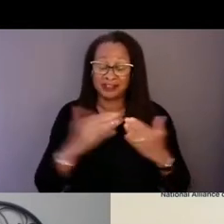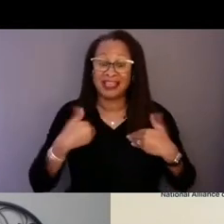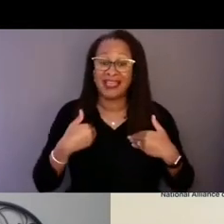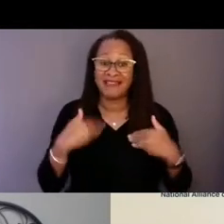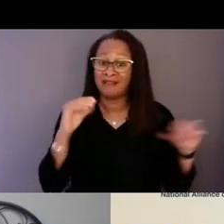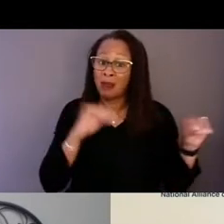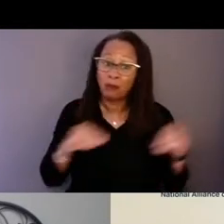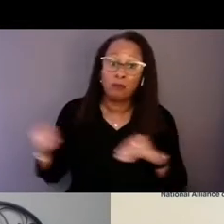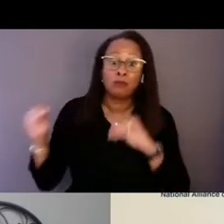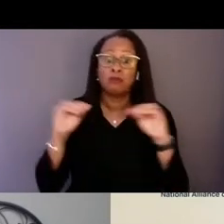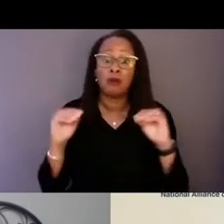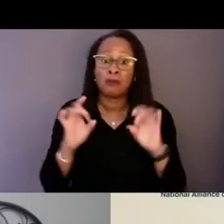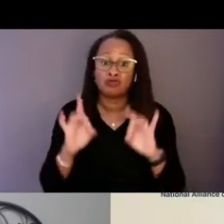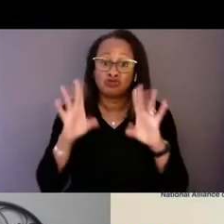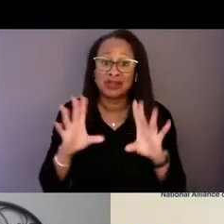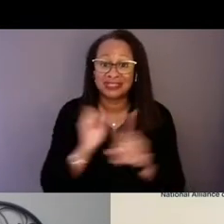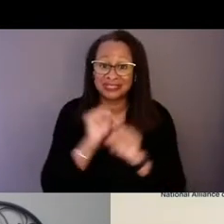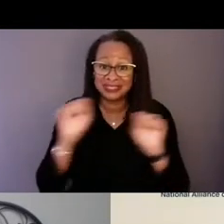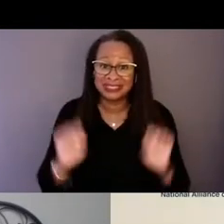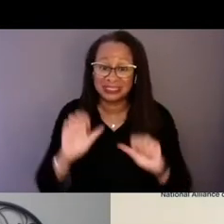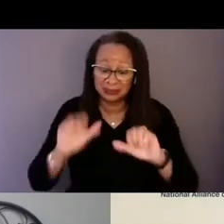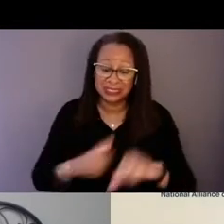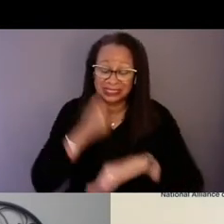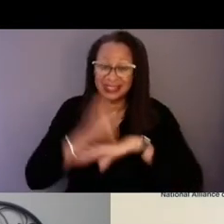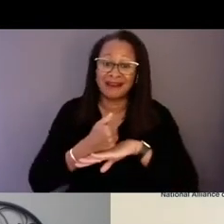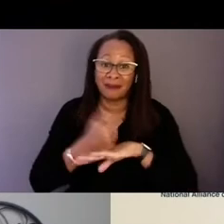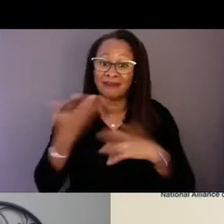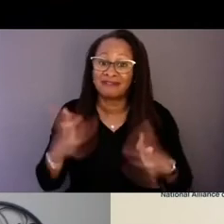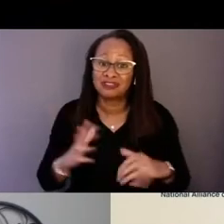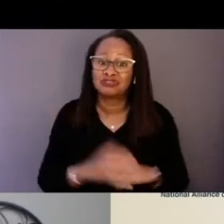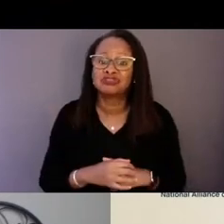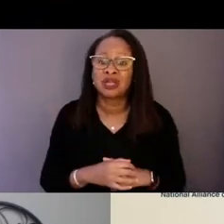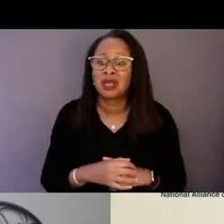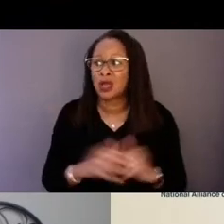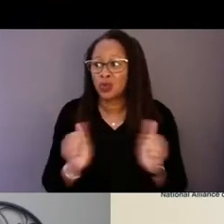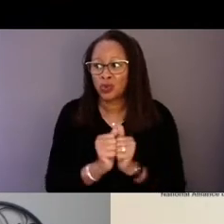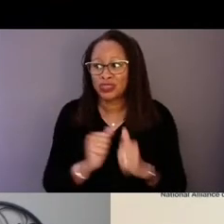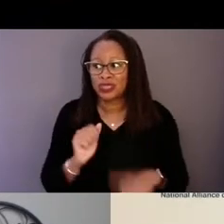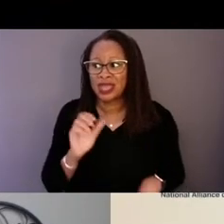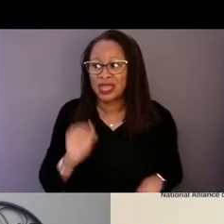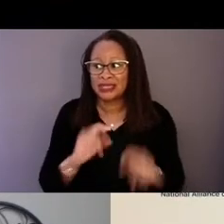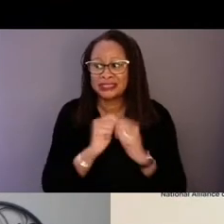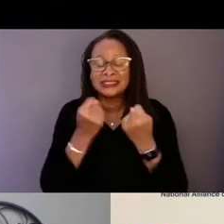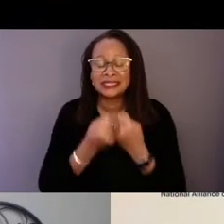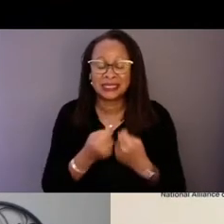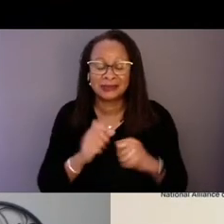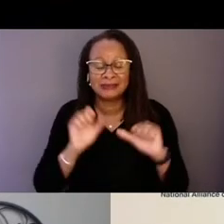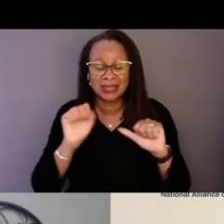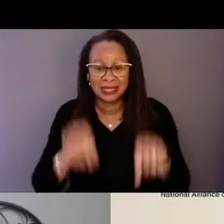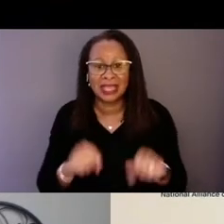built in with a team that can respond.